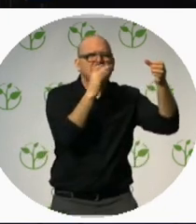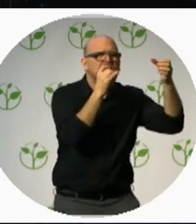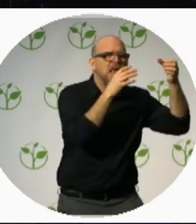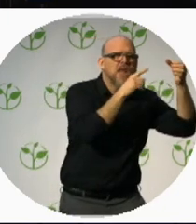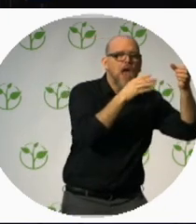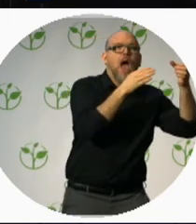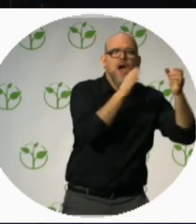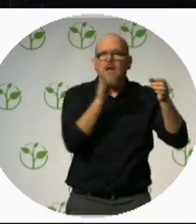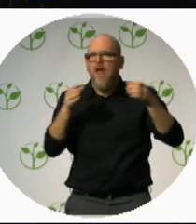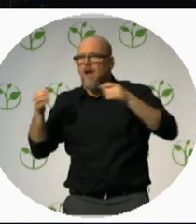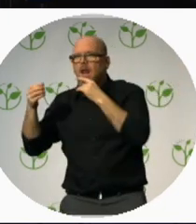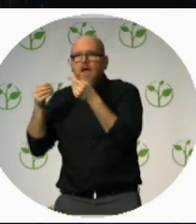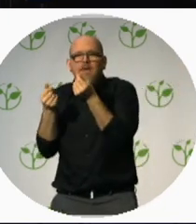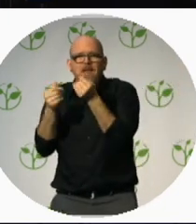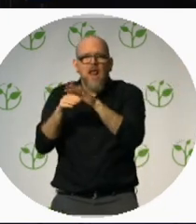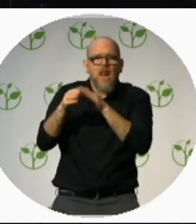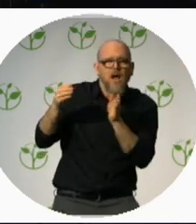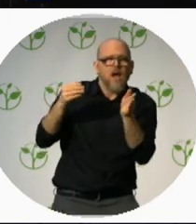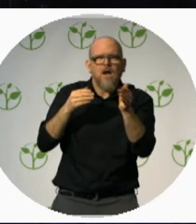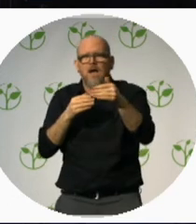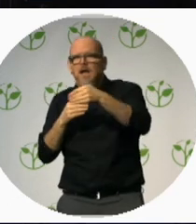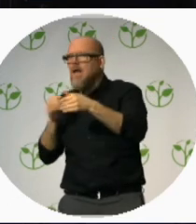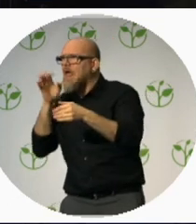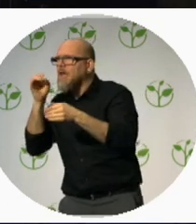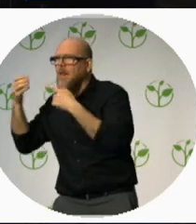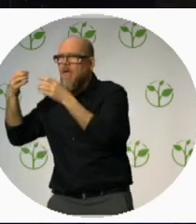And on the other side of that goal is victory. Applause